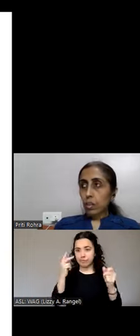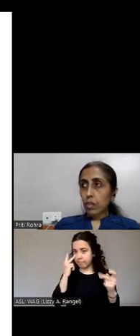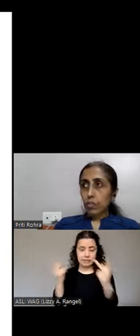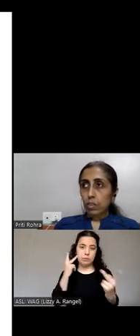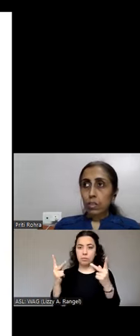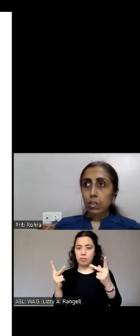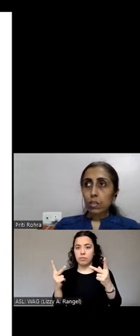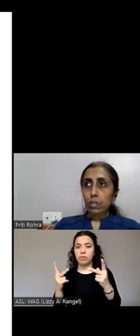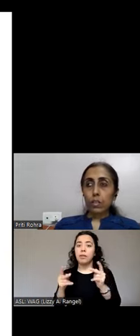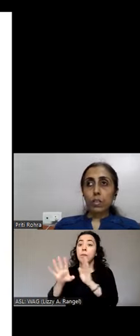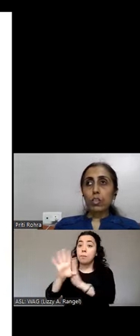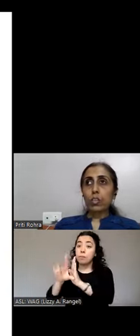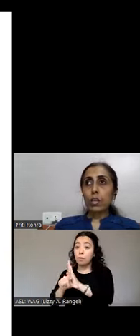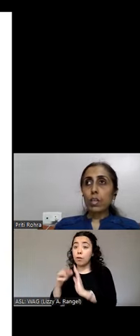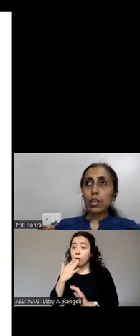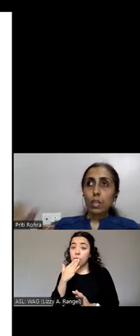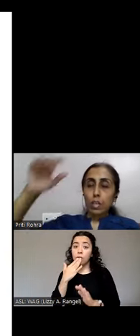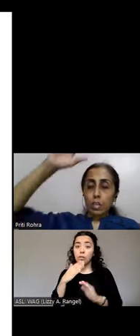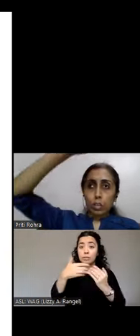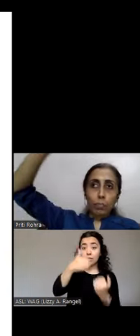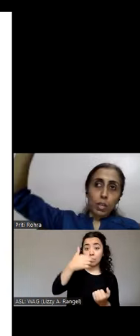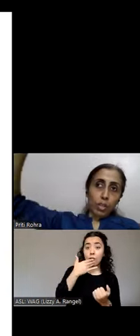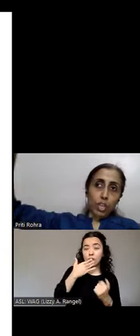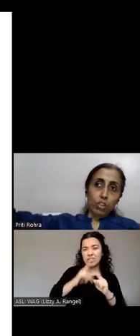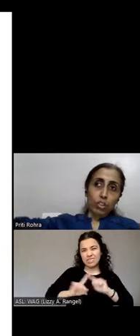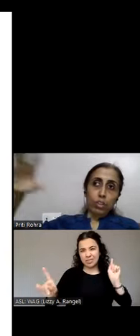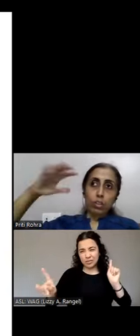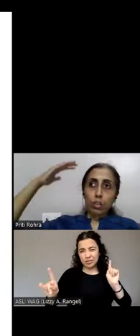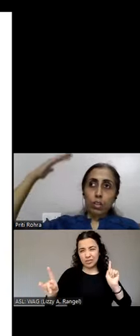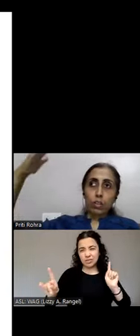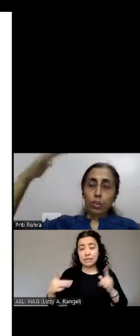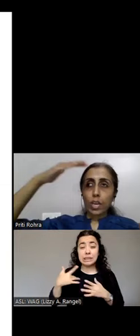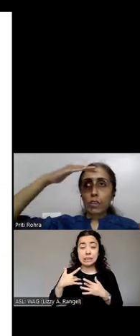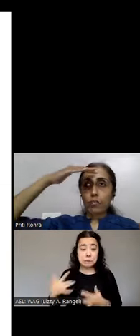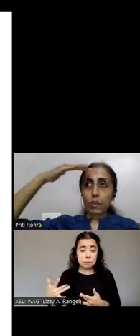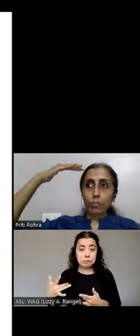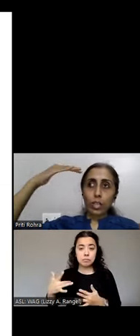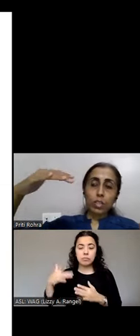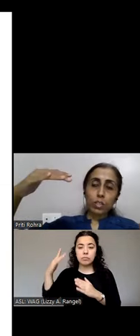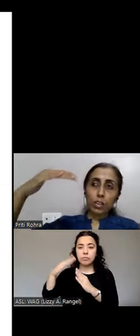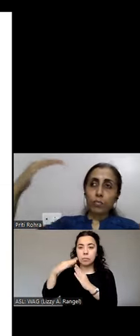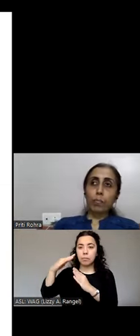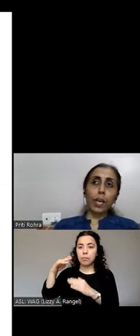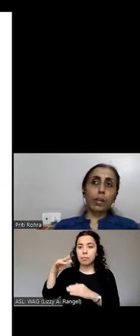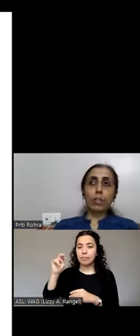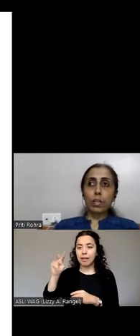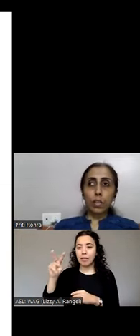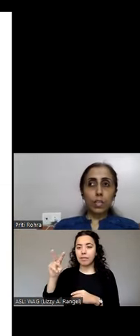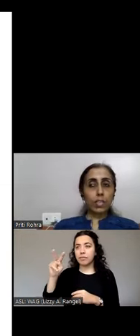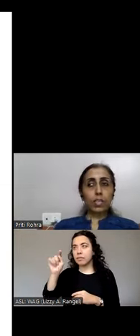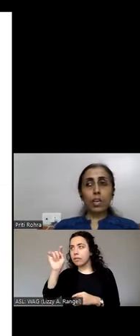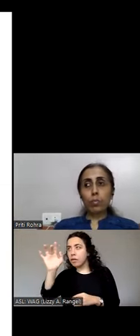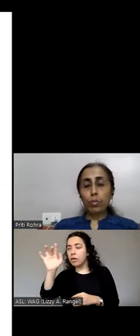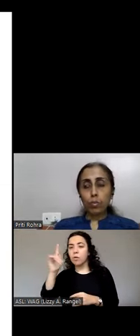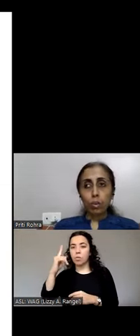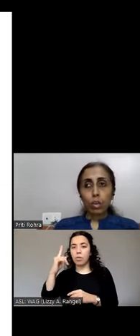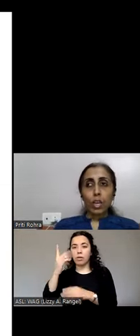differences. Generally top navigation would have one set of background color, let's say dark blue,